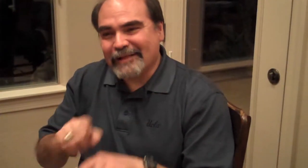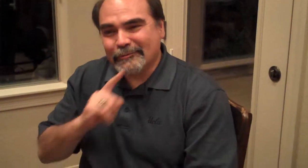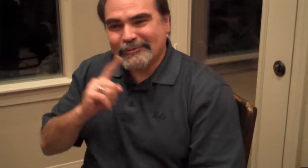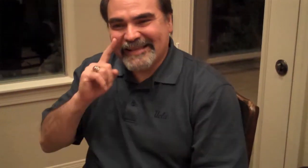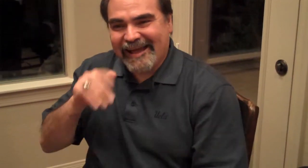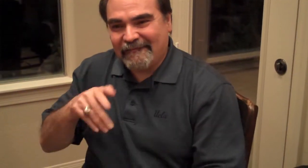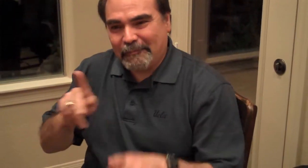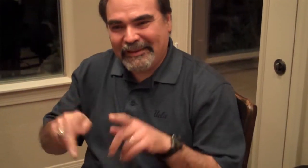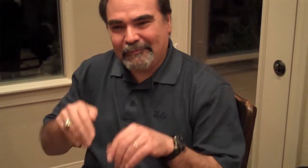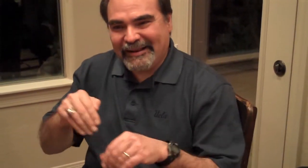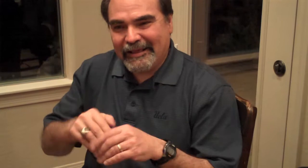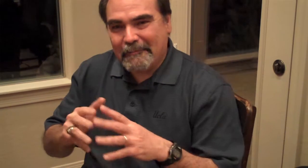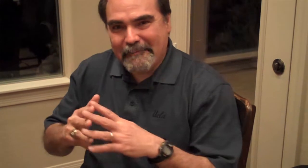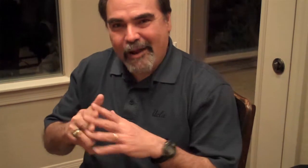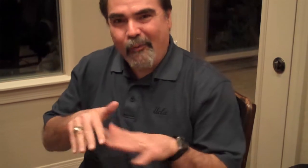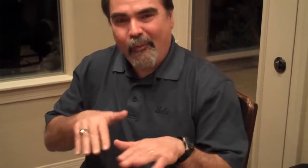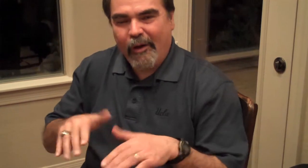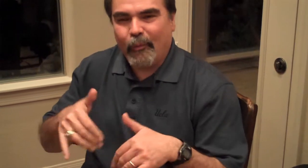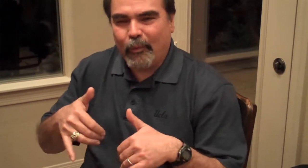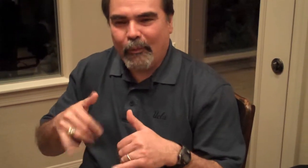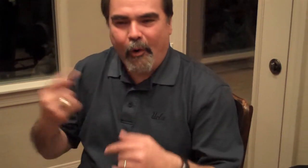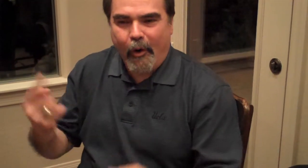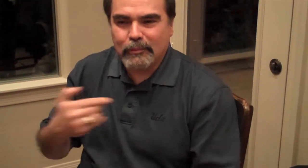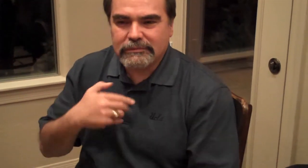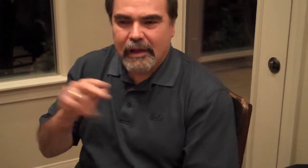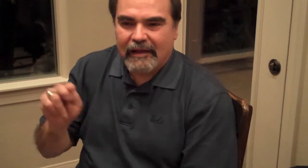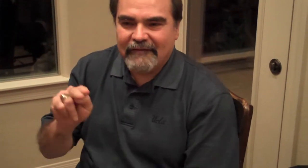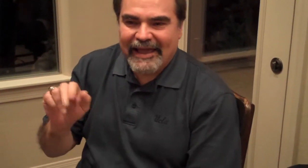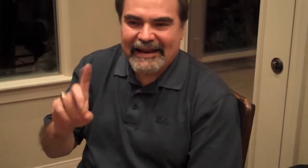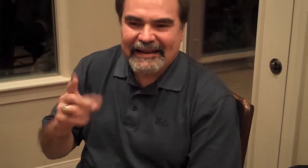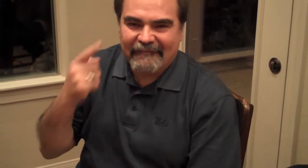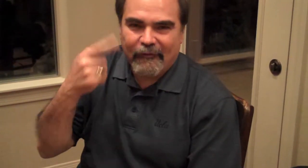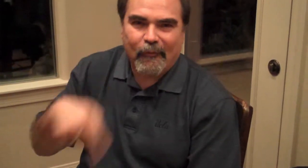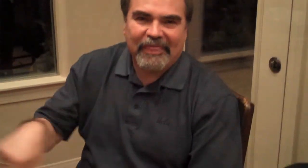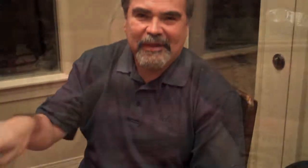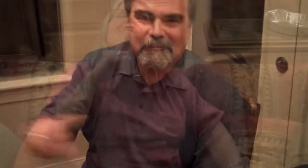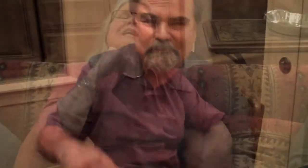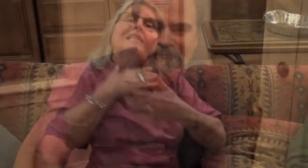As long as Deaf people in America exist, we will still have NAD there for them.